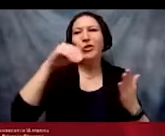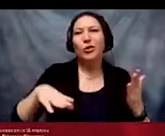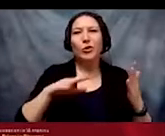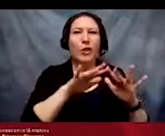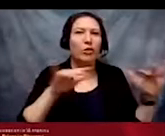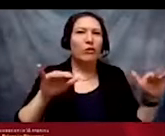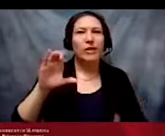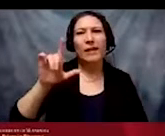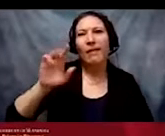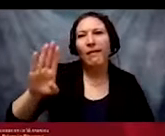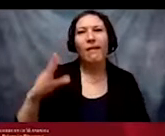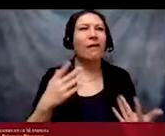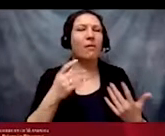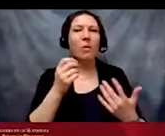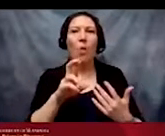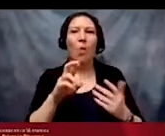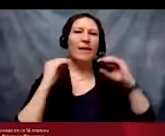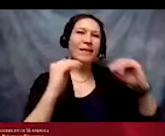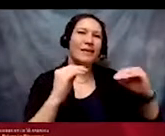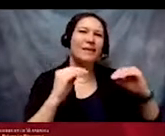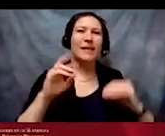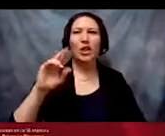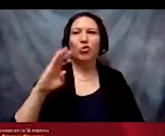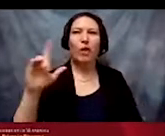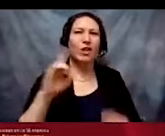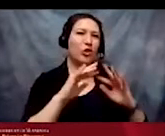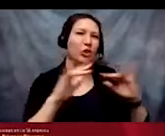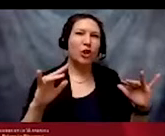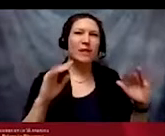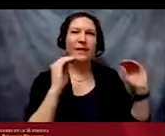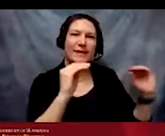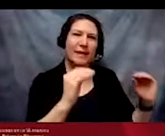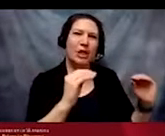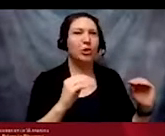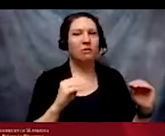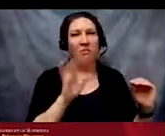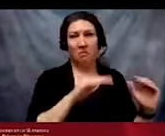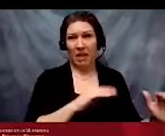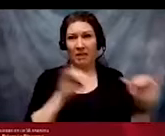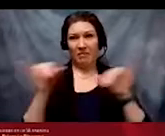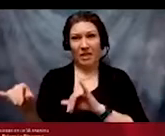racial diversity for racial equity or antiracist education as